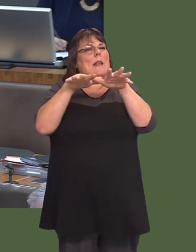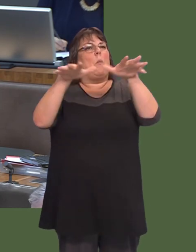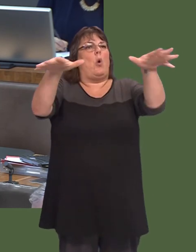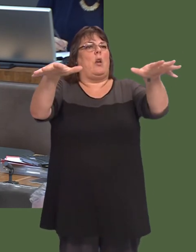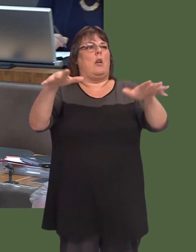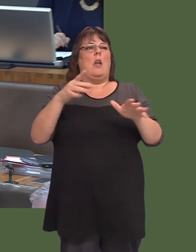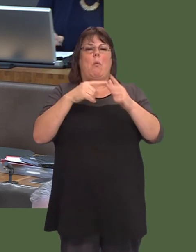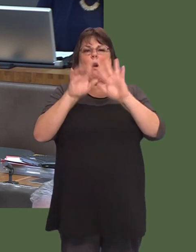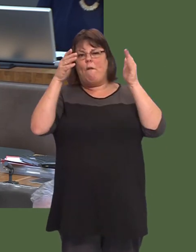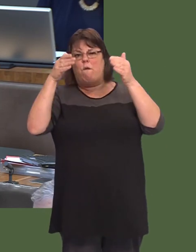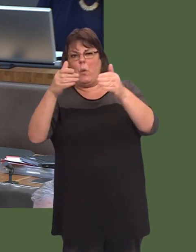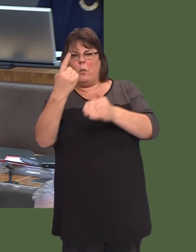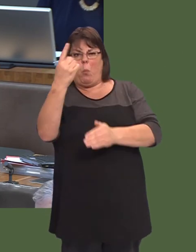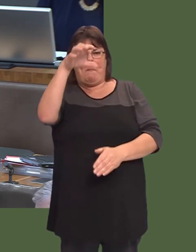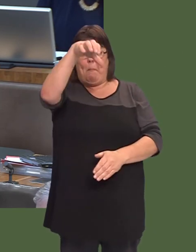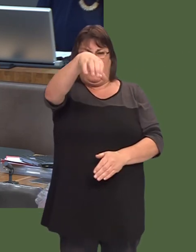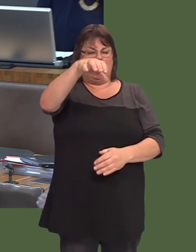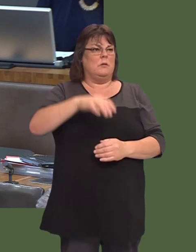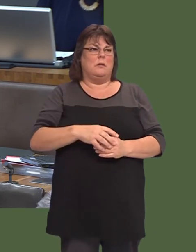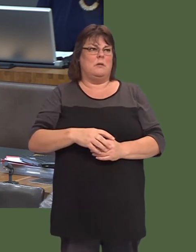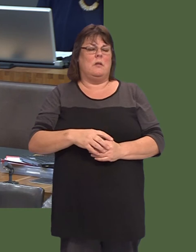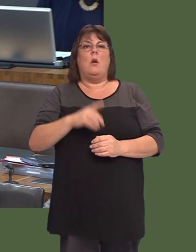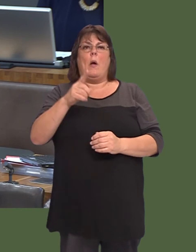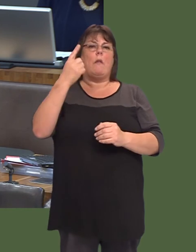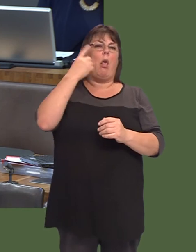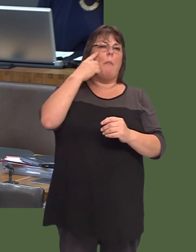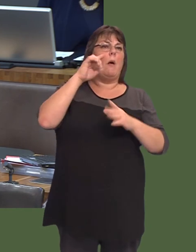It canít all be about one centre, important though that centre is, wherever it goes; it